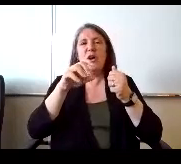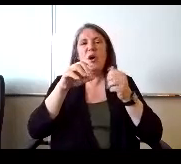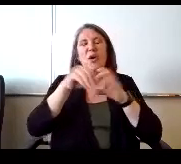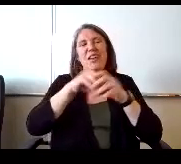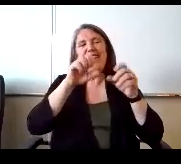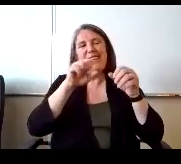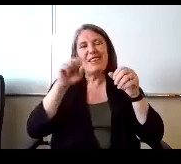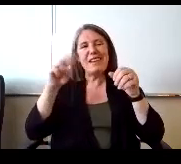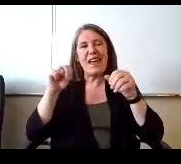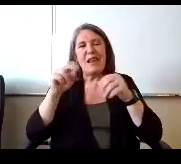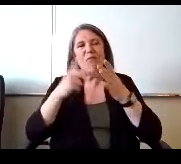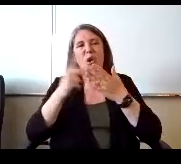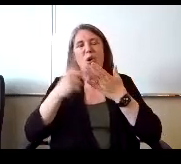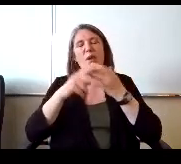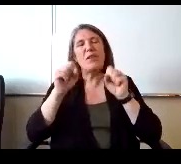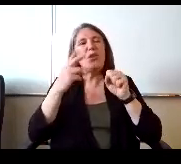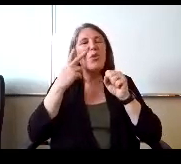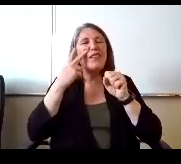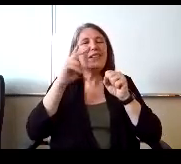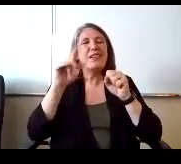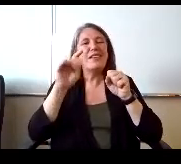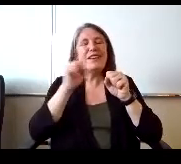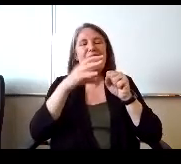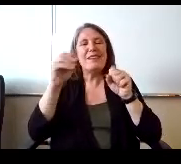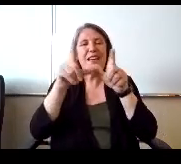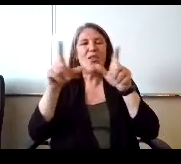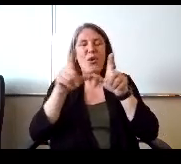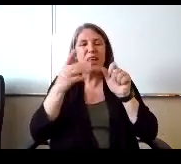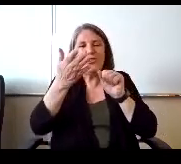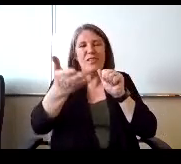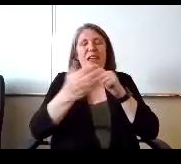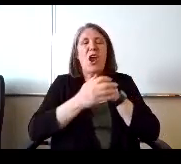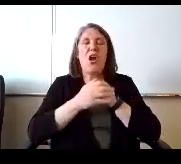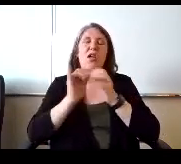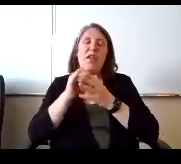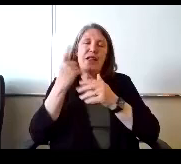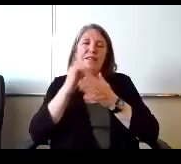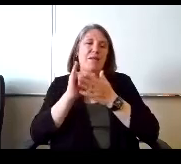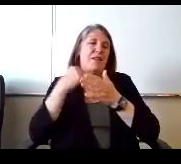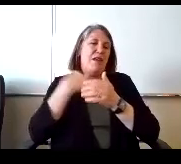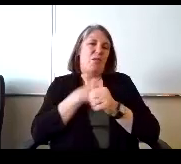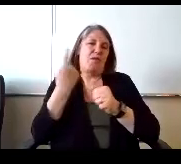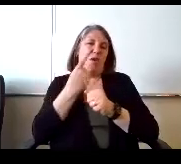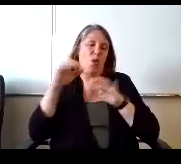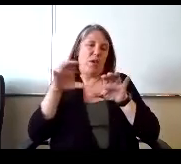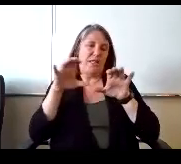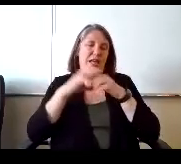programs and you can see the dates and locations there. That is something that we've always done. Next slide please.